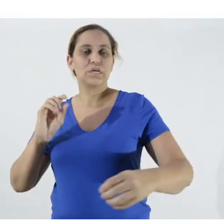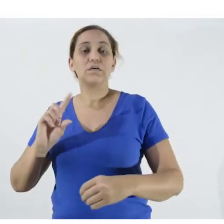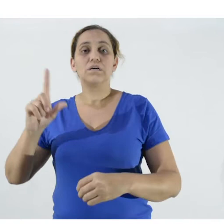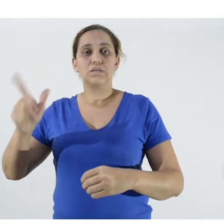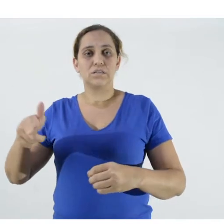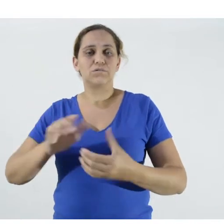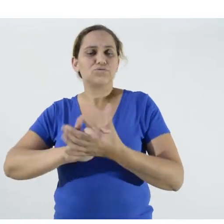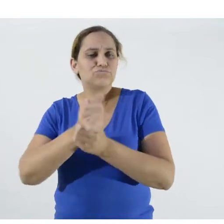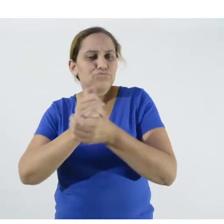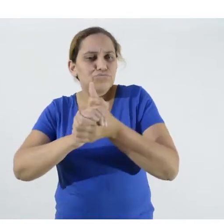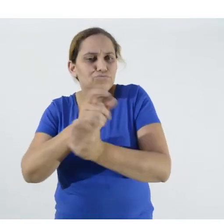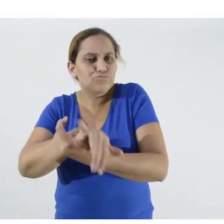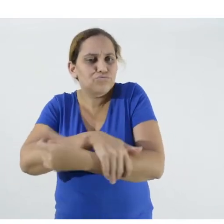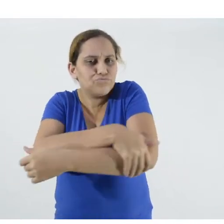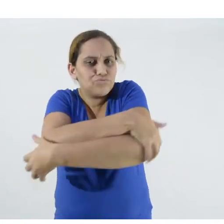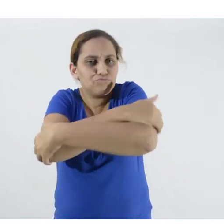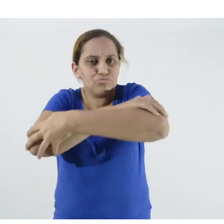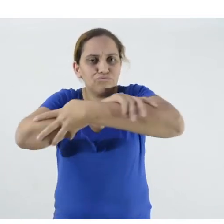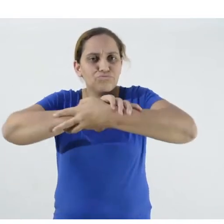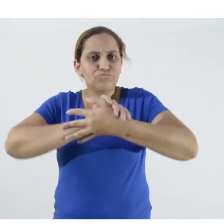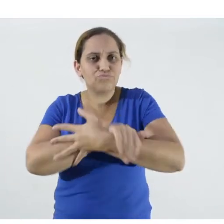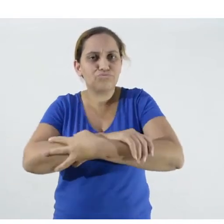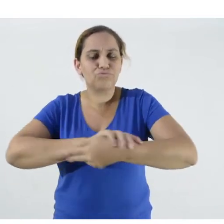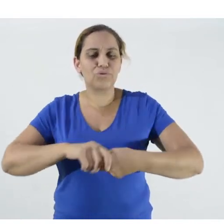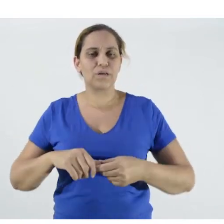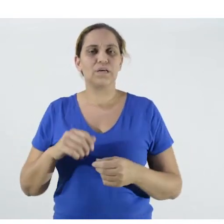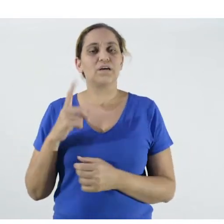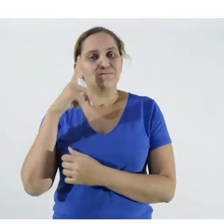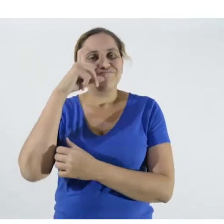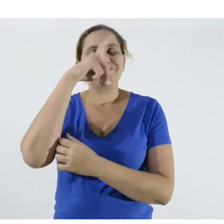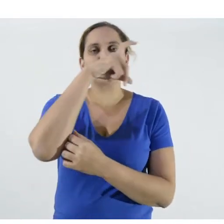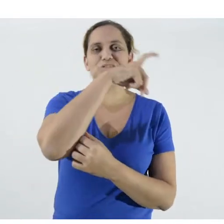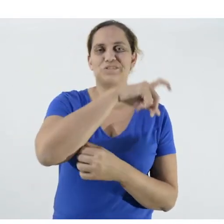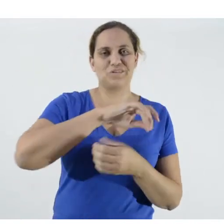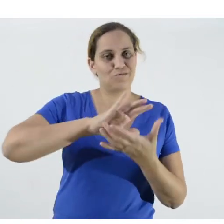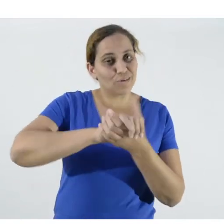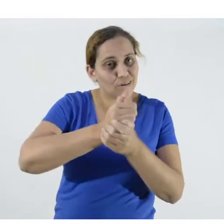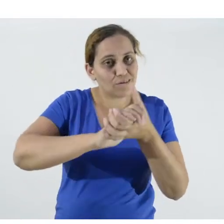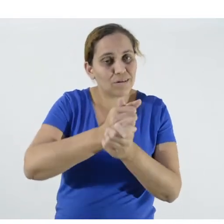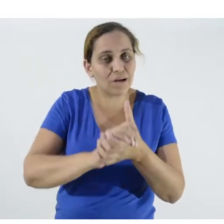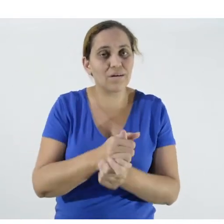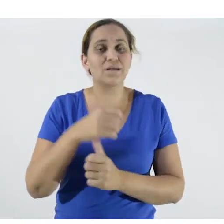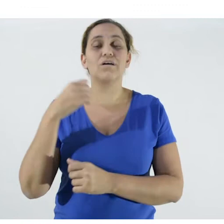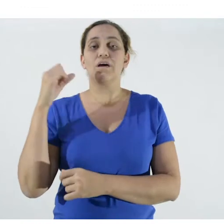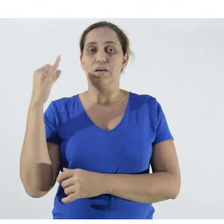soap and water up to the elbow. If it's hard to wash, you need to use alcohol, liquid or